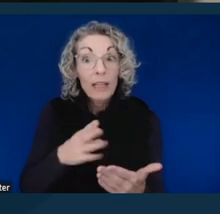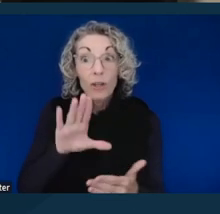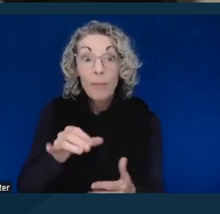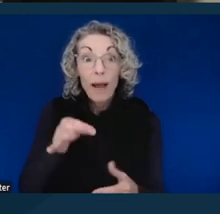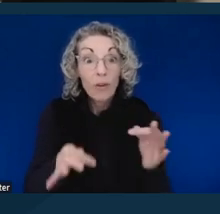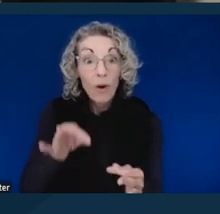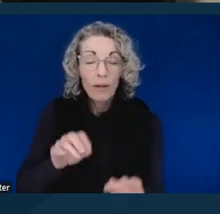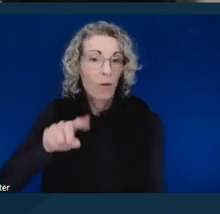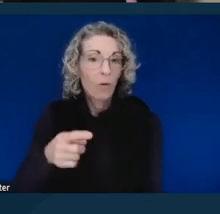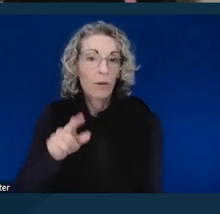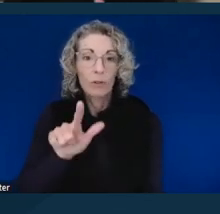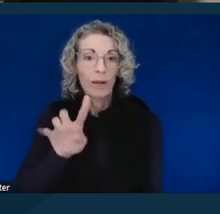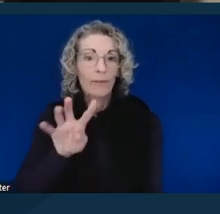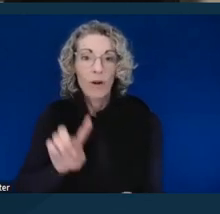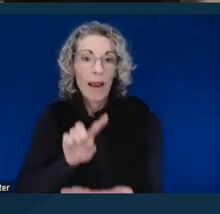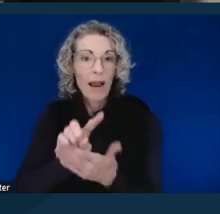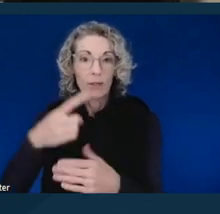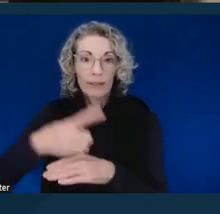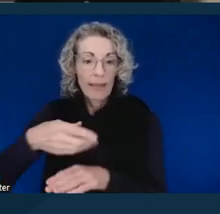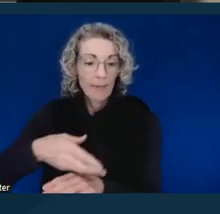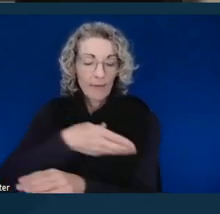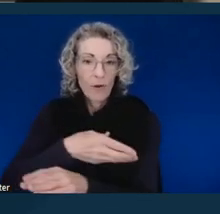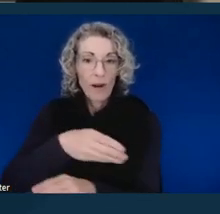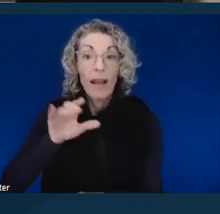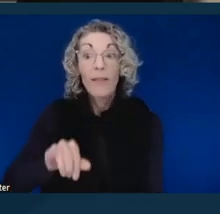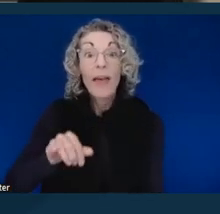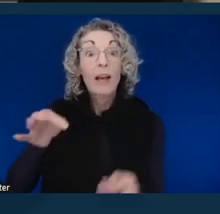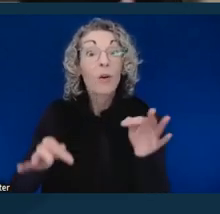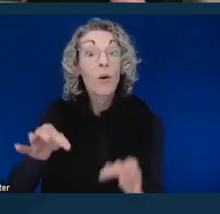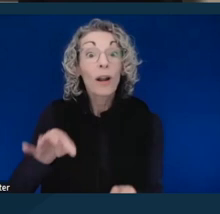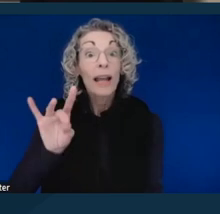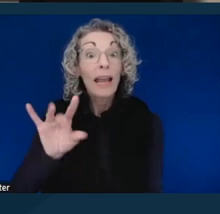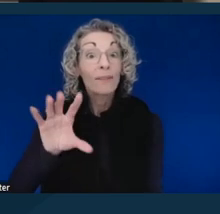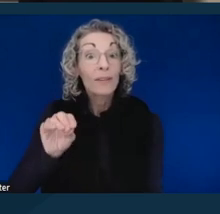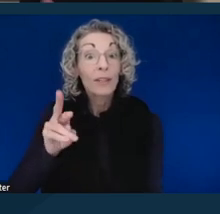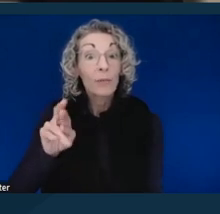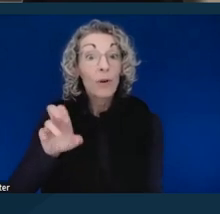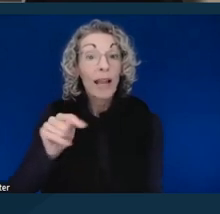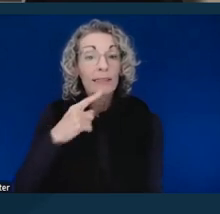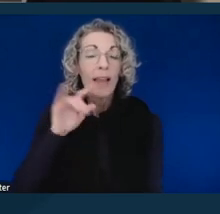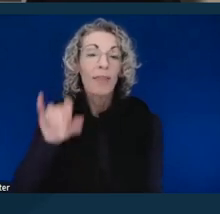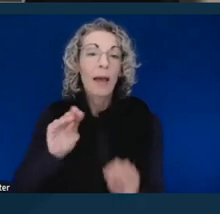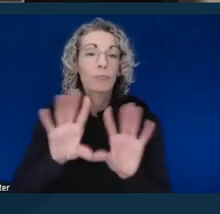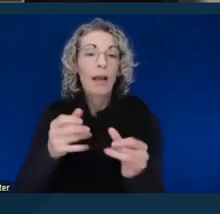And the court at 850 Bryant held that as a bright line. They denied it because I hadn't made my request